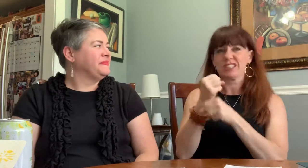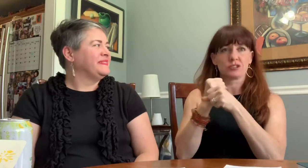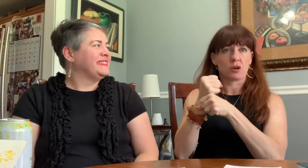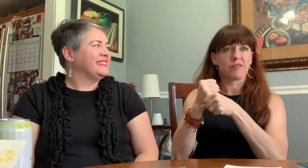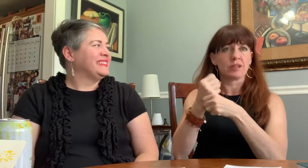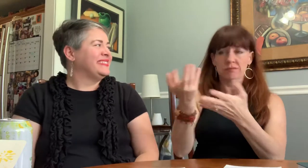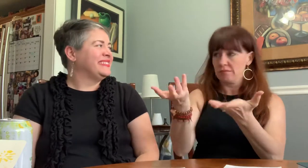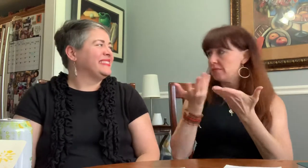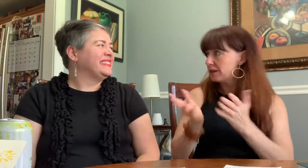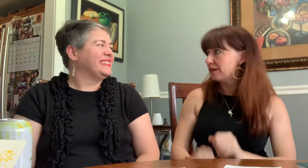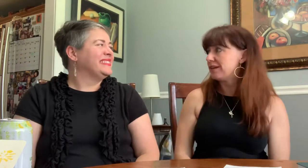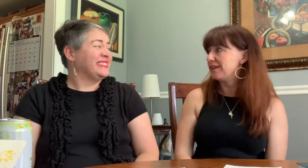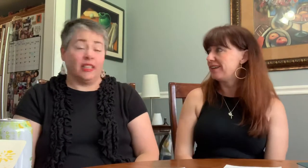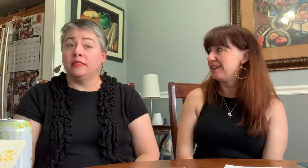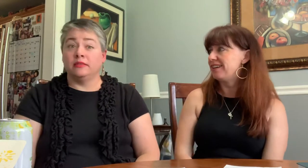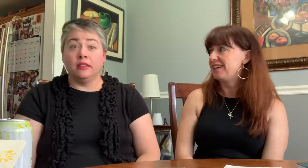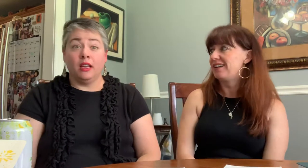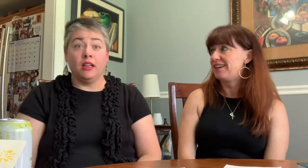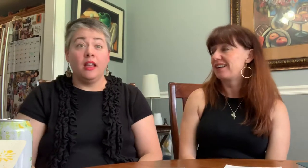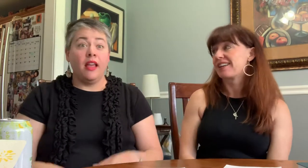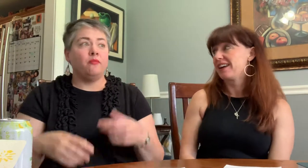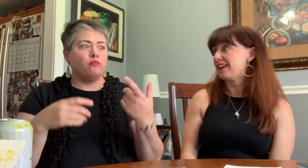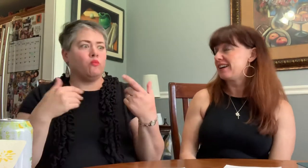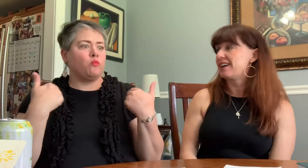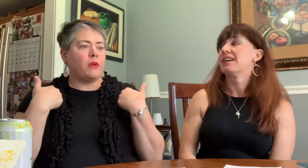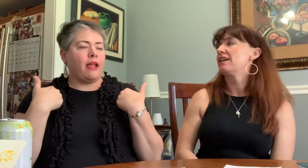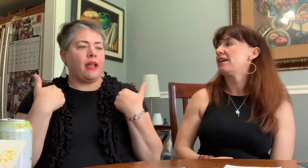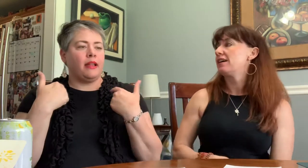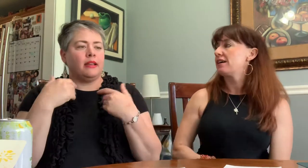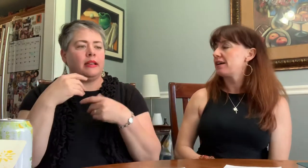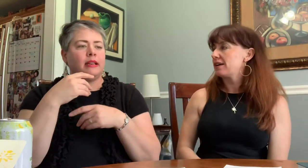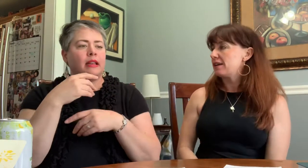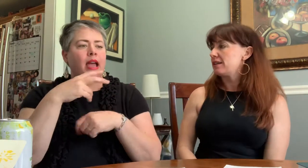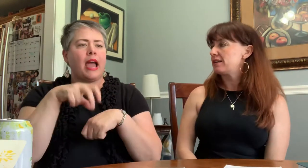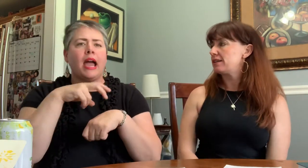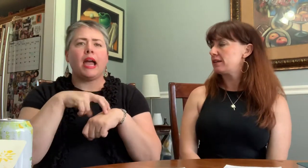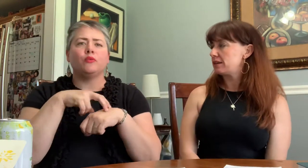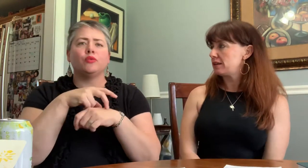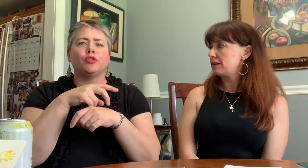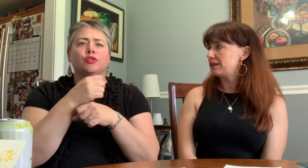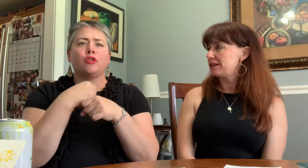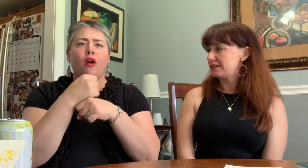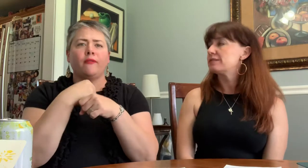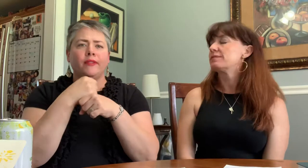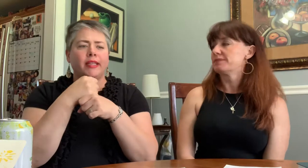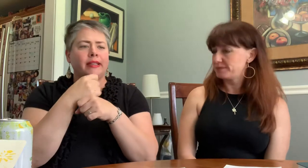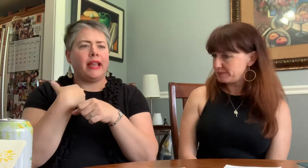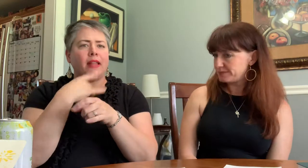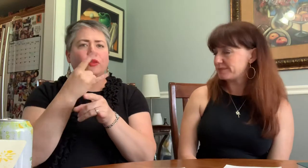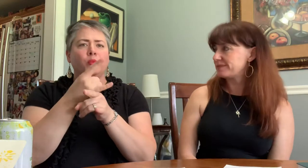I prefer Irish coffee! Yes, right, we had Irish coffee with whiskey in it.